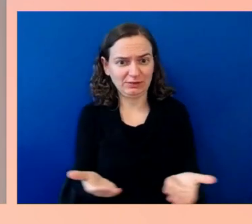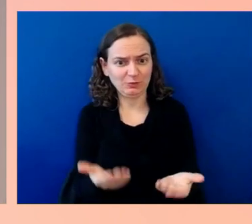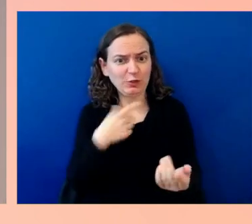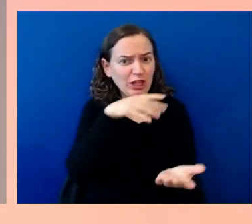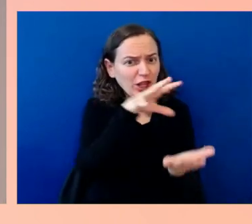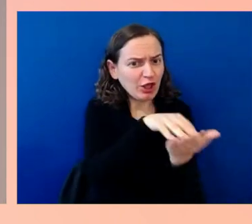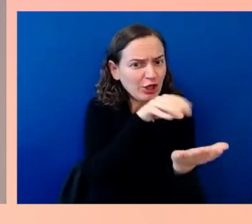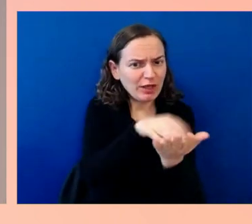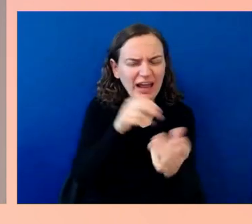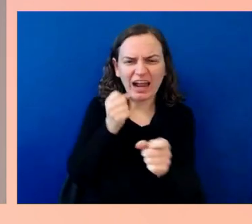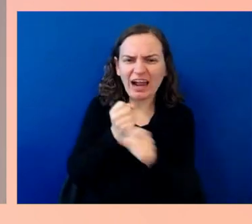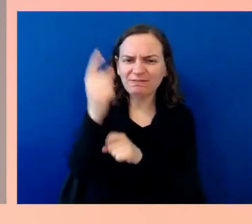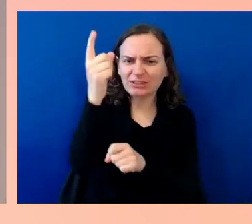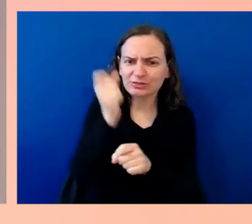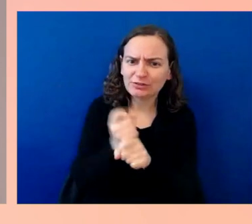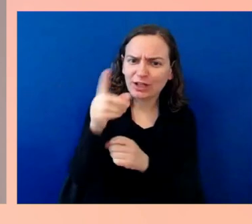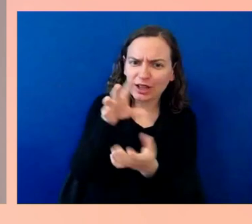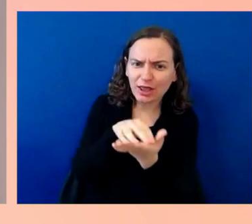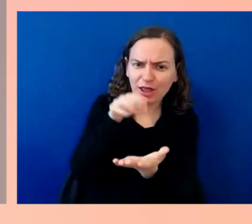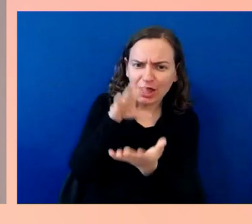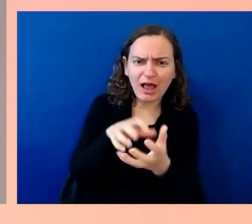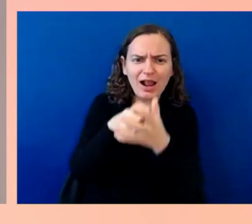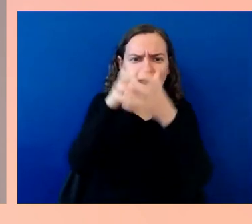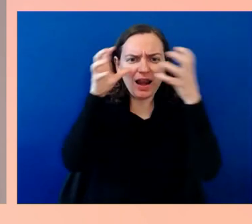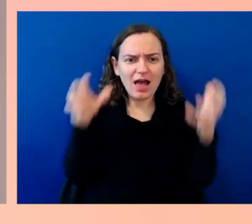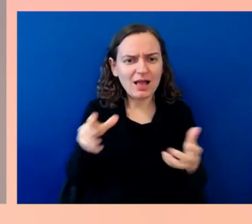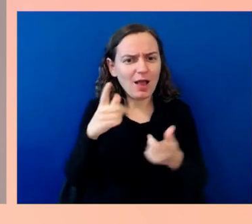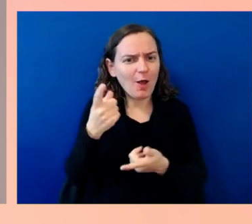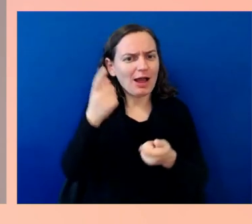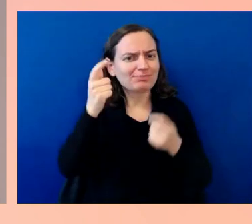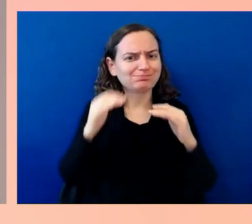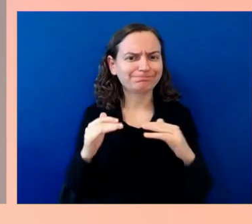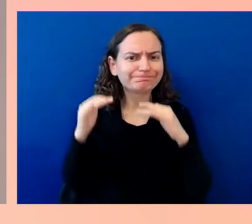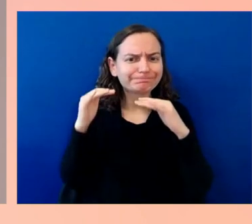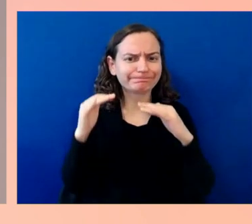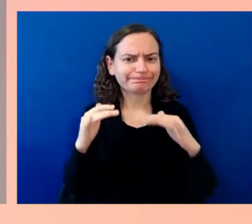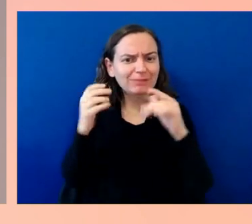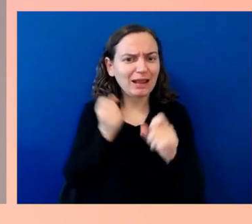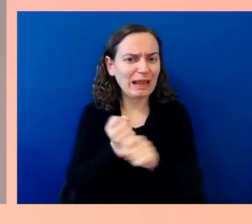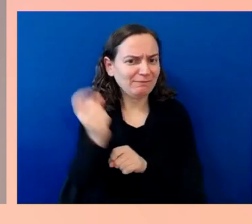a lot in every single year we raise that bar to explore what